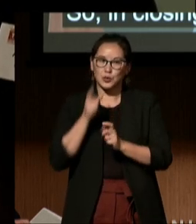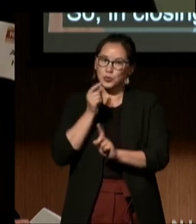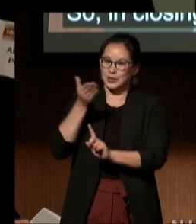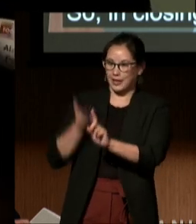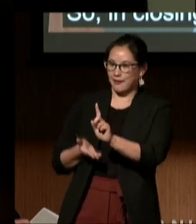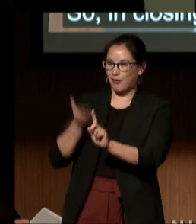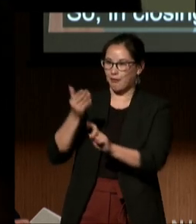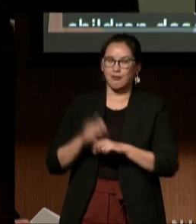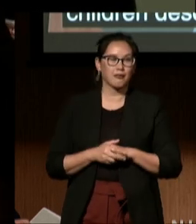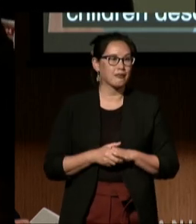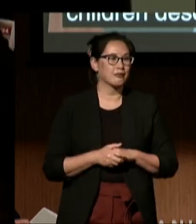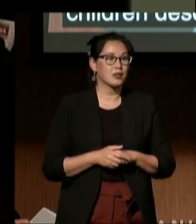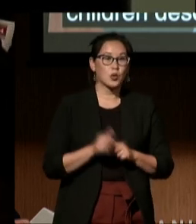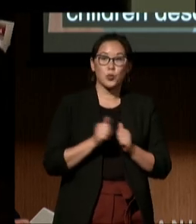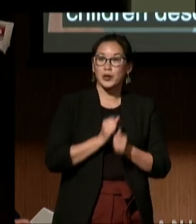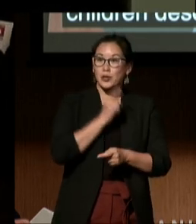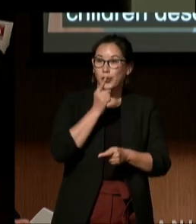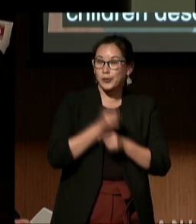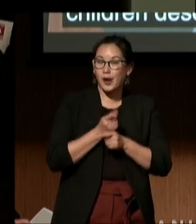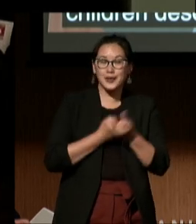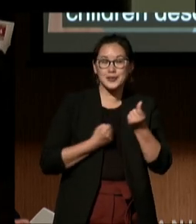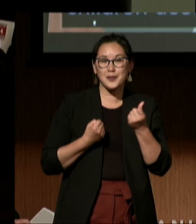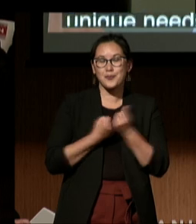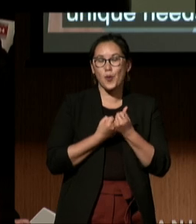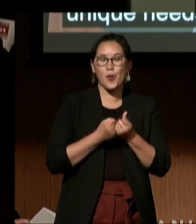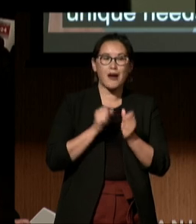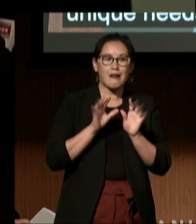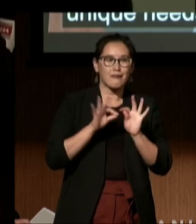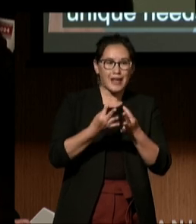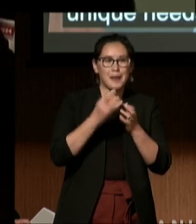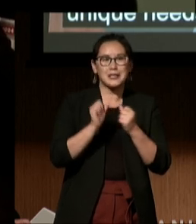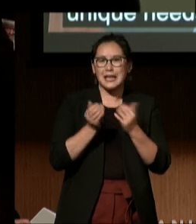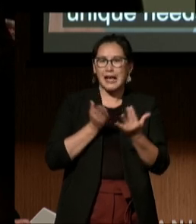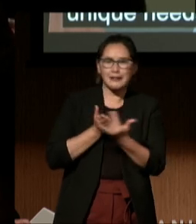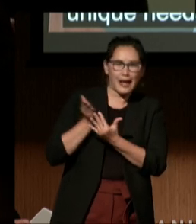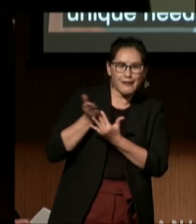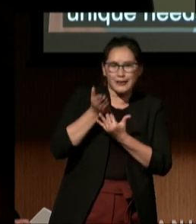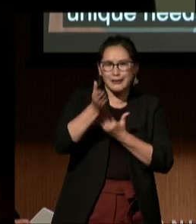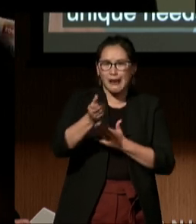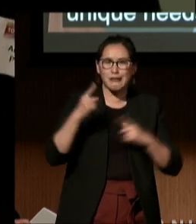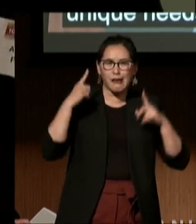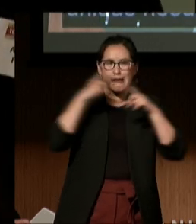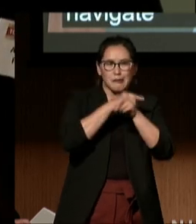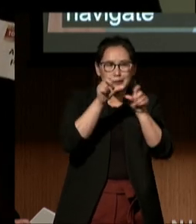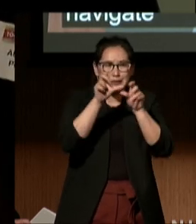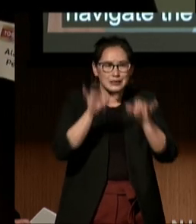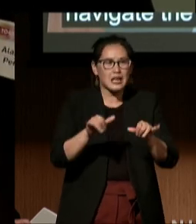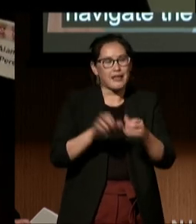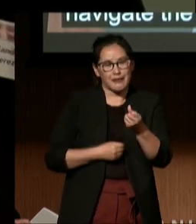With the right support, families can navigate the complexities of the system and advocate for their children with confidence.